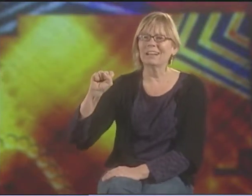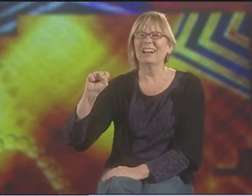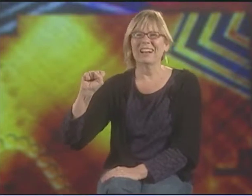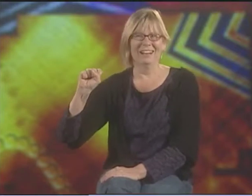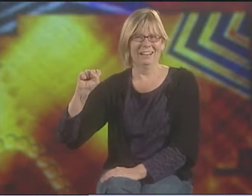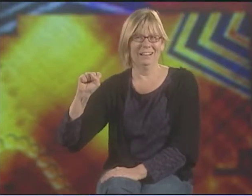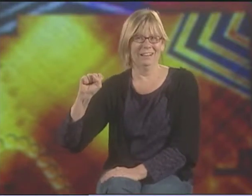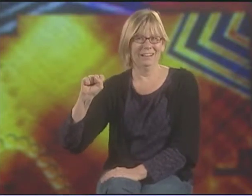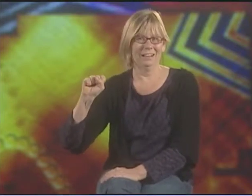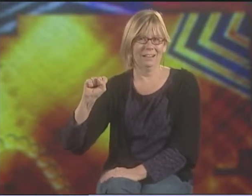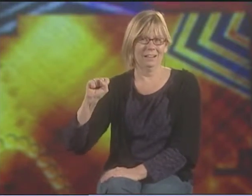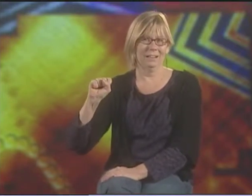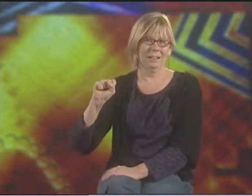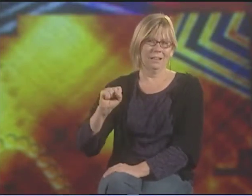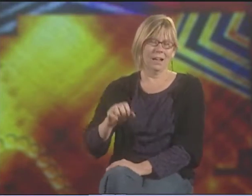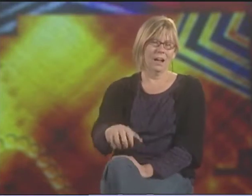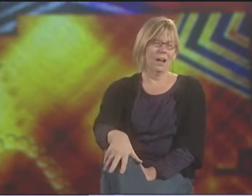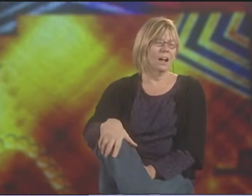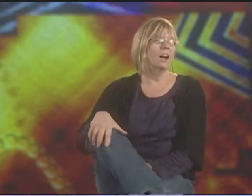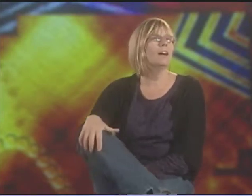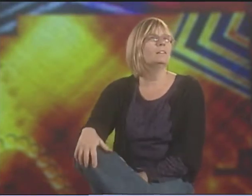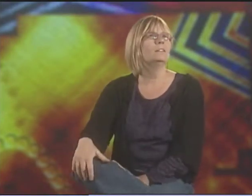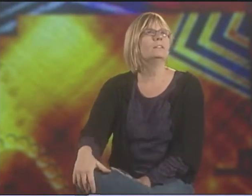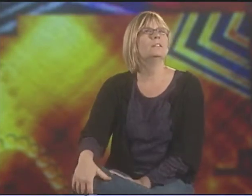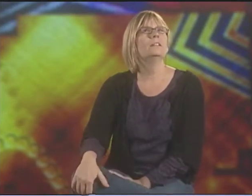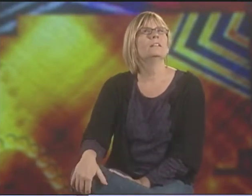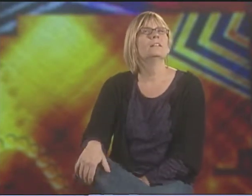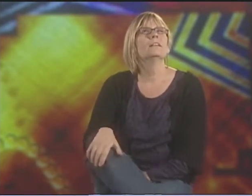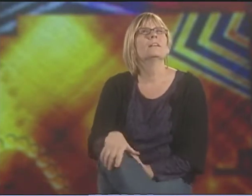I THINK THAT IT'S LIKE TRYING TO SHOW PROGRESS.